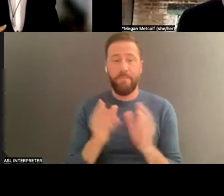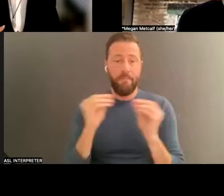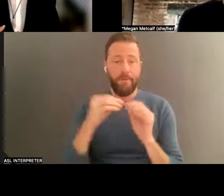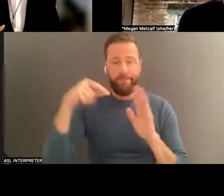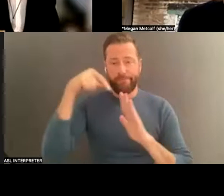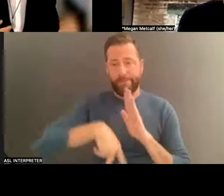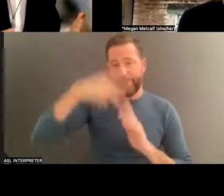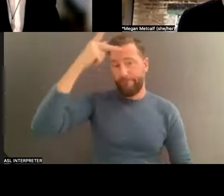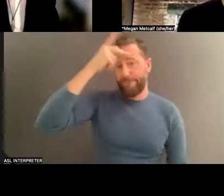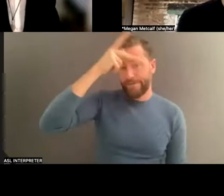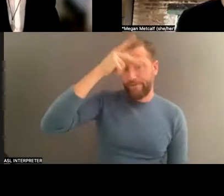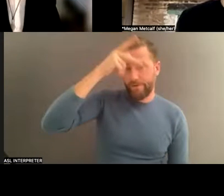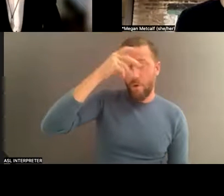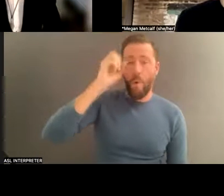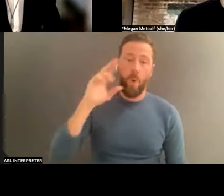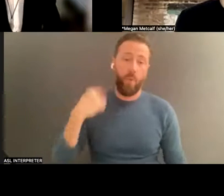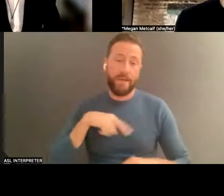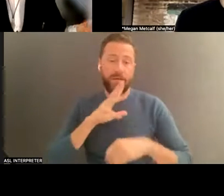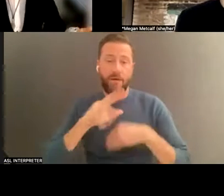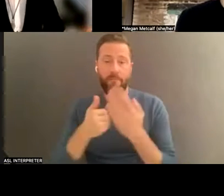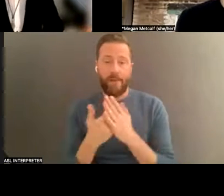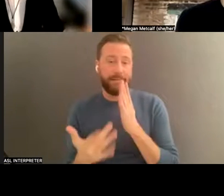or we can talk more technically, practically